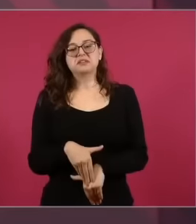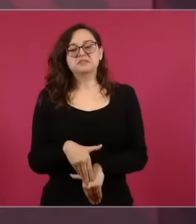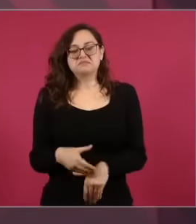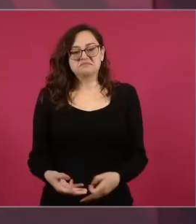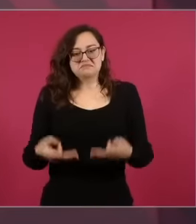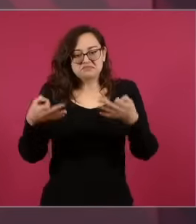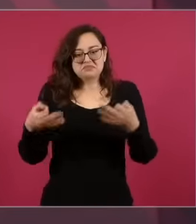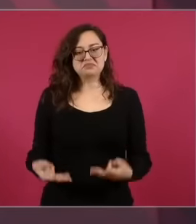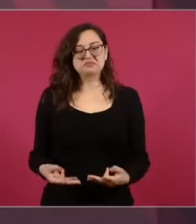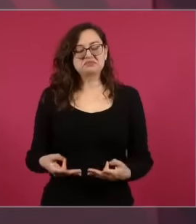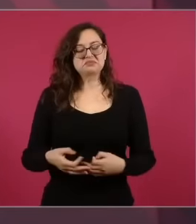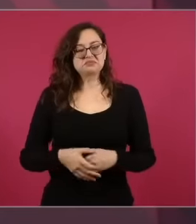than the